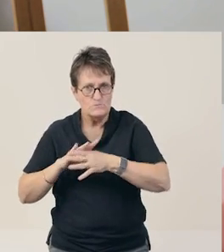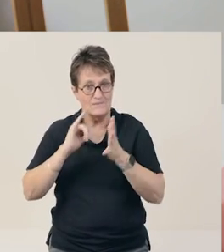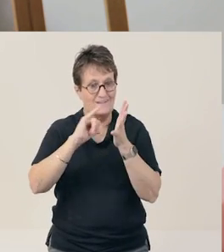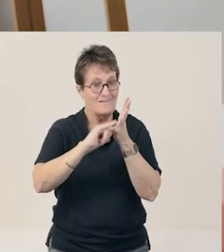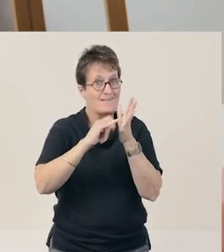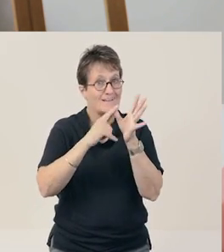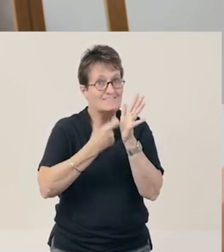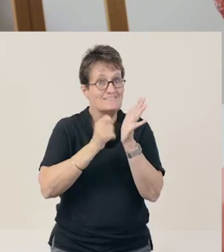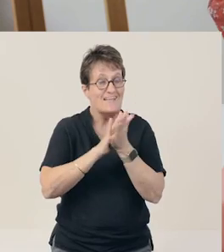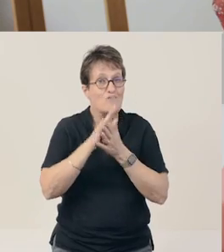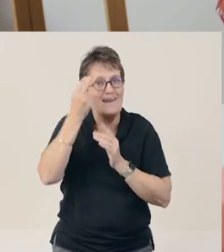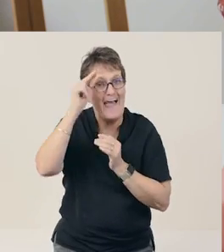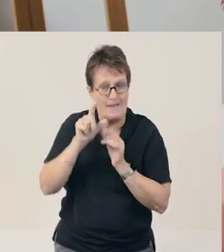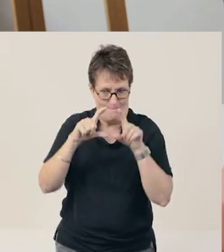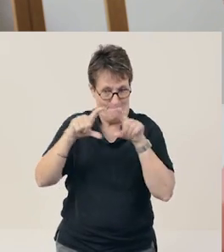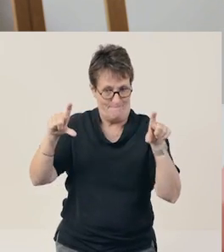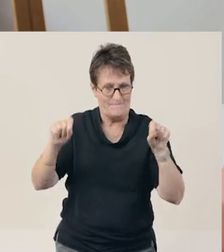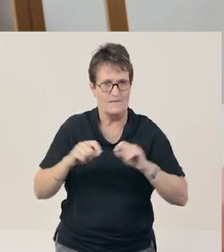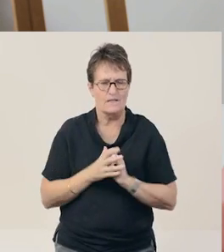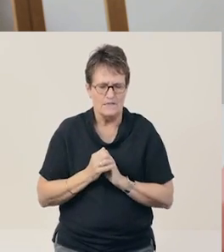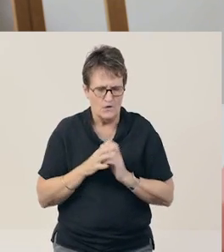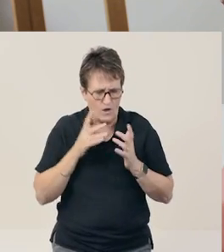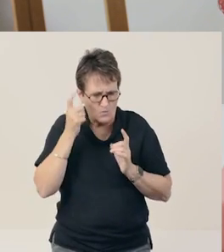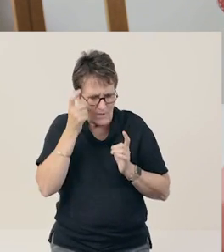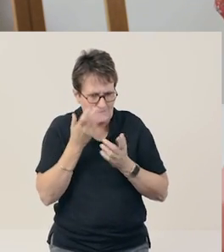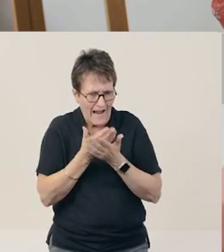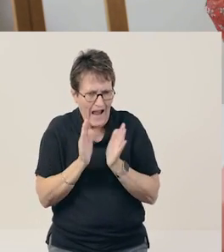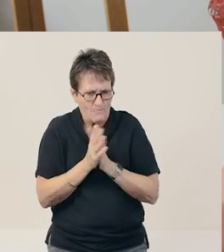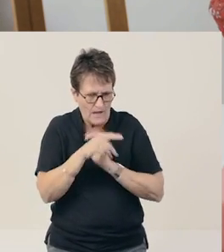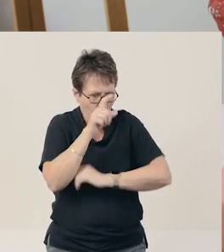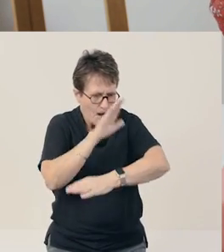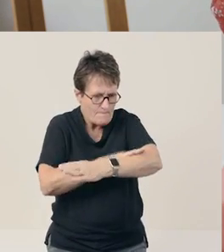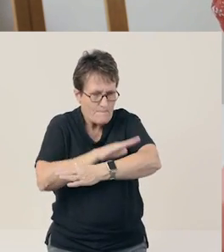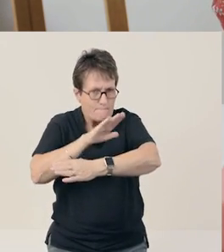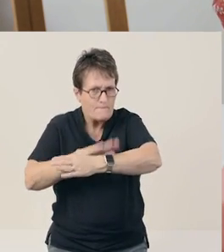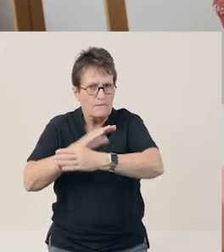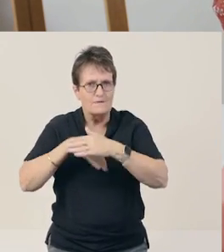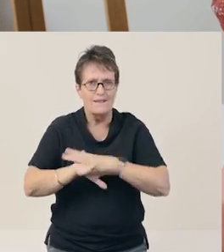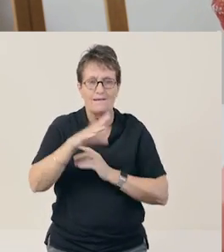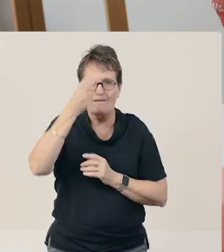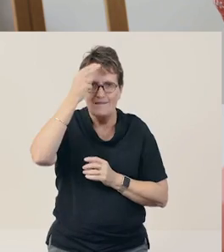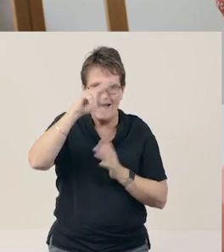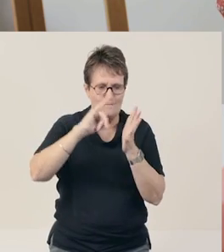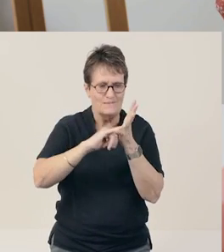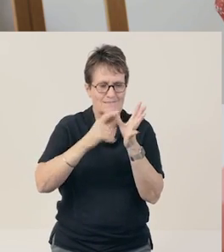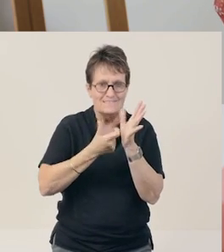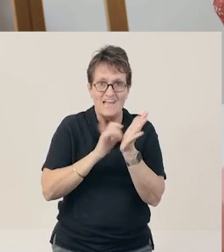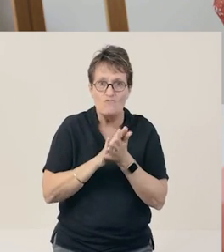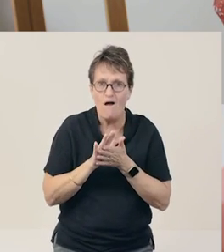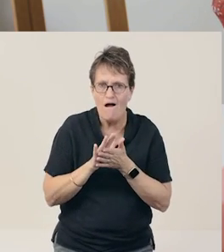to find out how many syllables are in the name, 'Sarah'. Excellent. Great thinking, Laura.